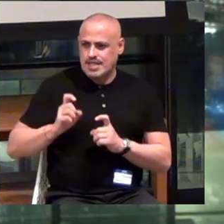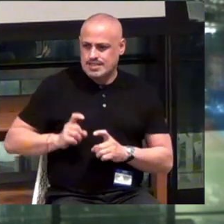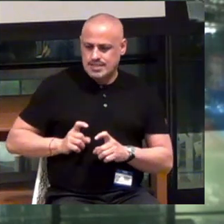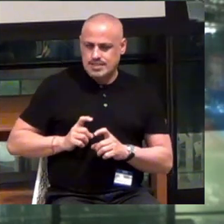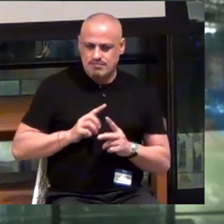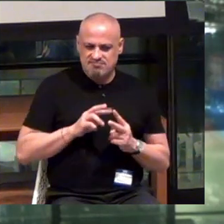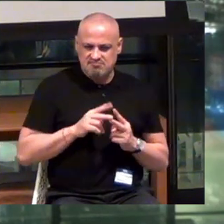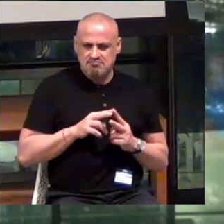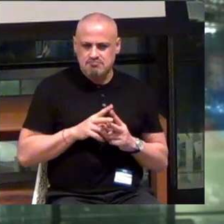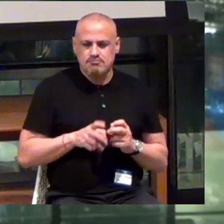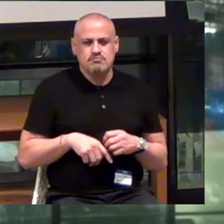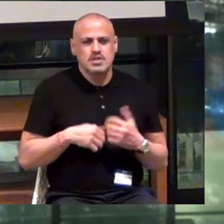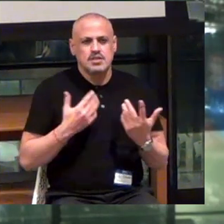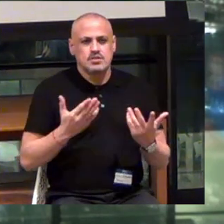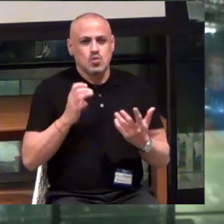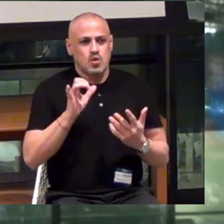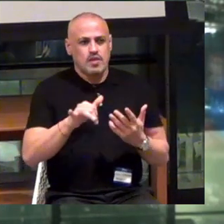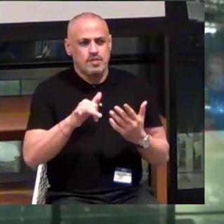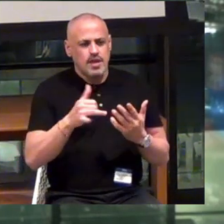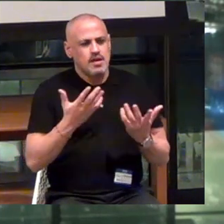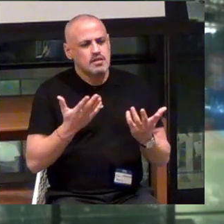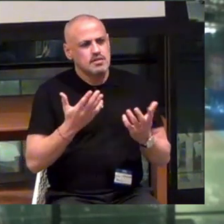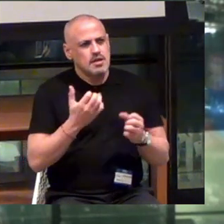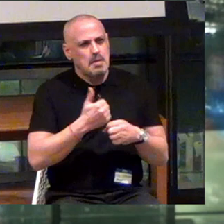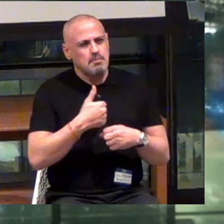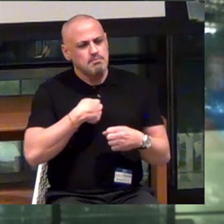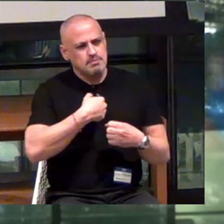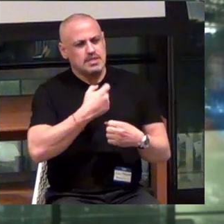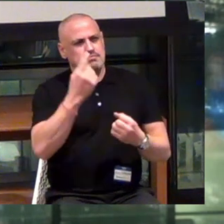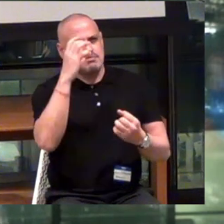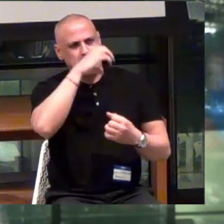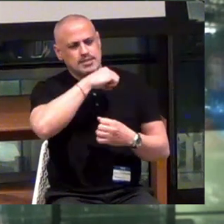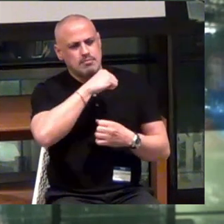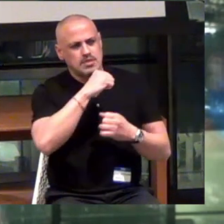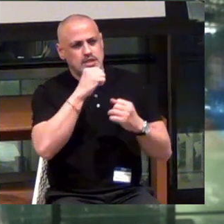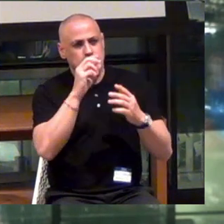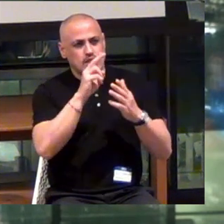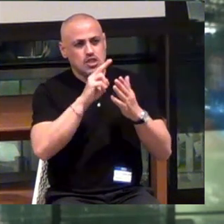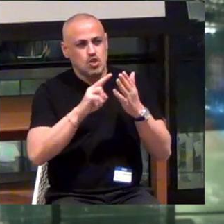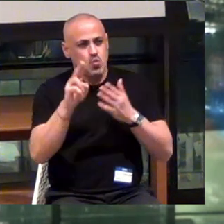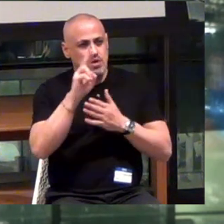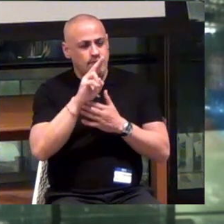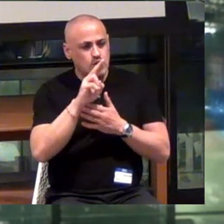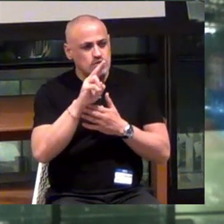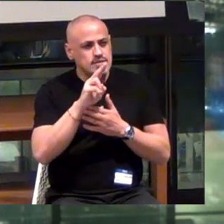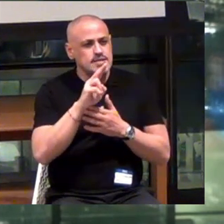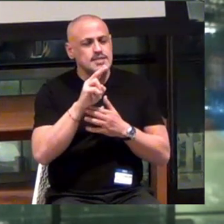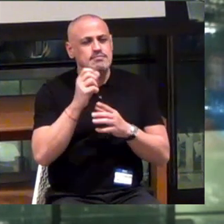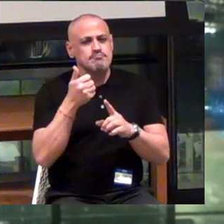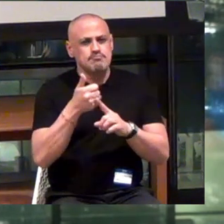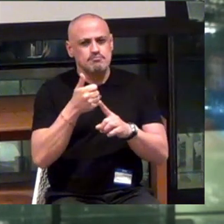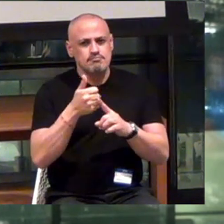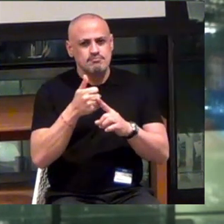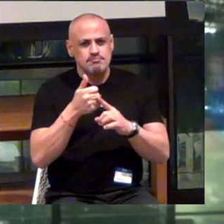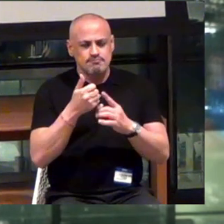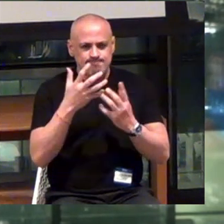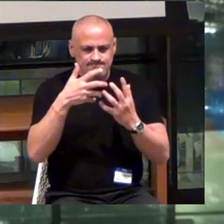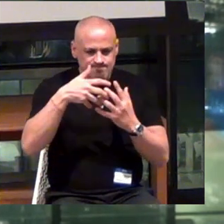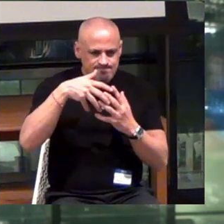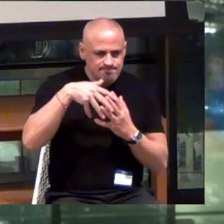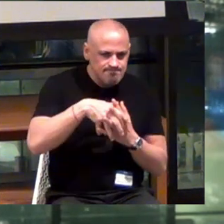And so that leads me to make an assumption that universities are embedding this type